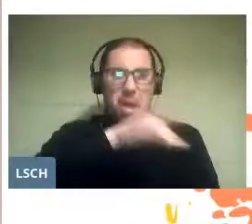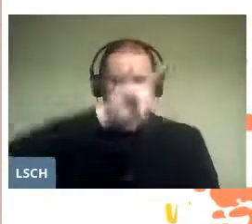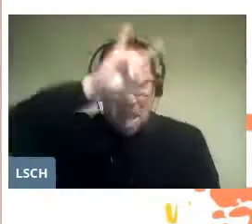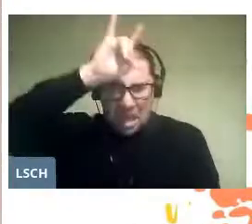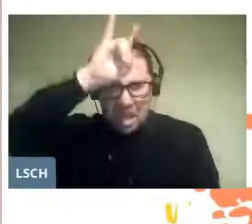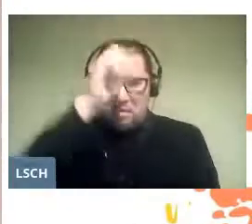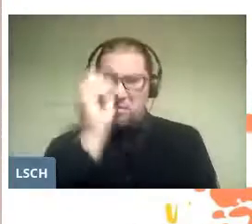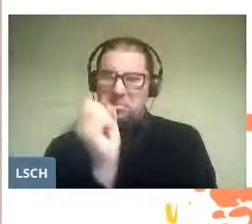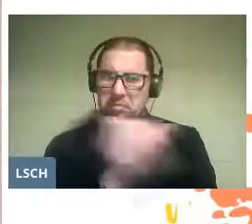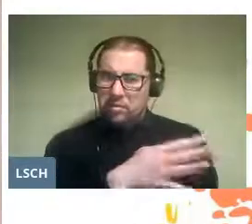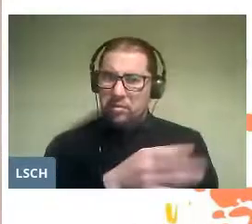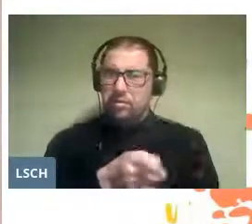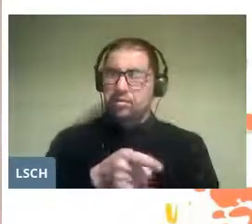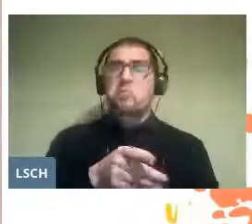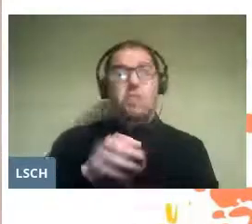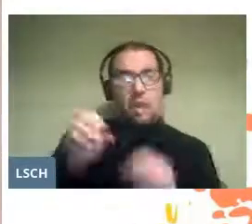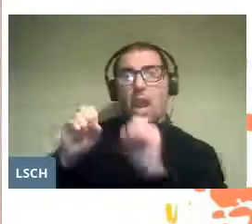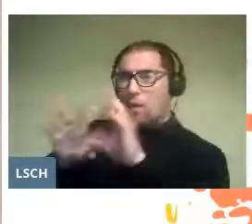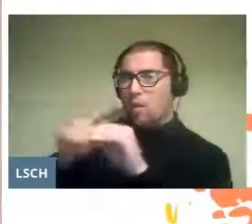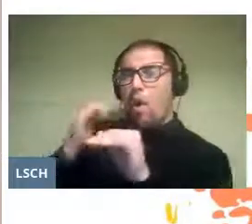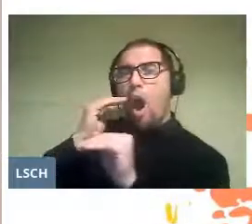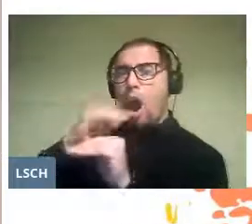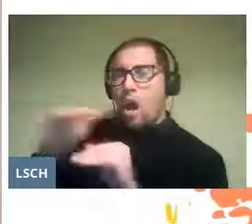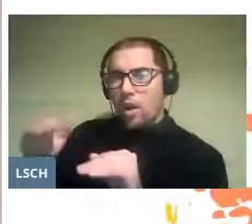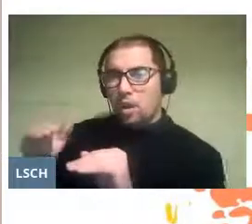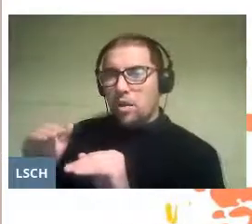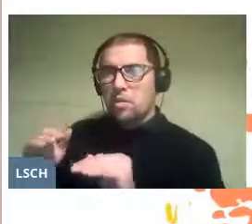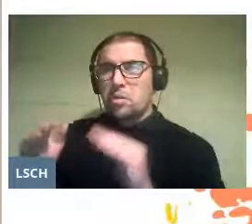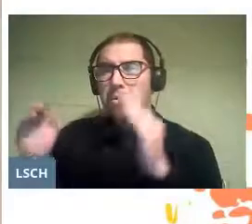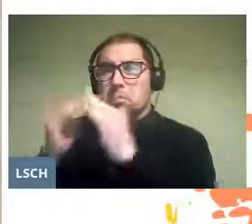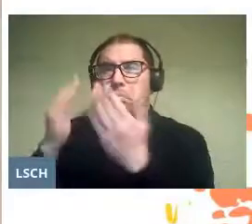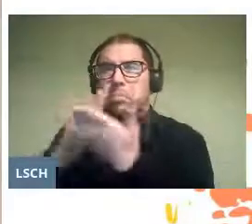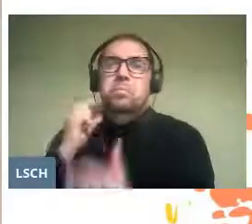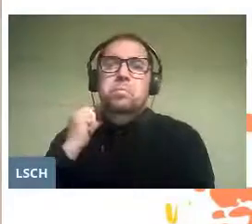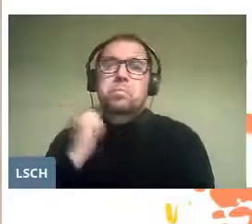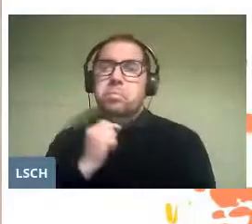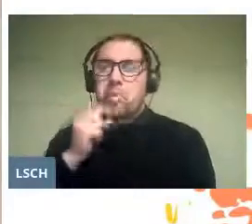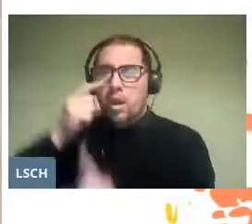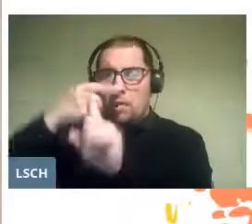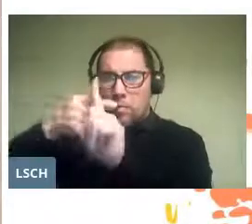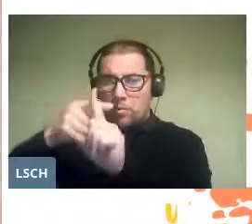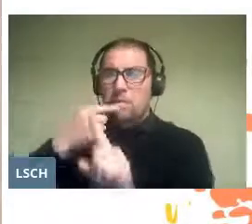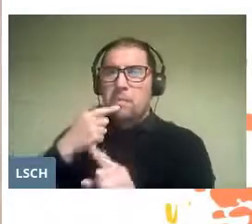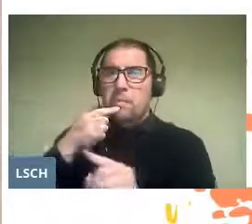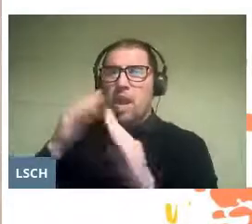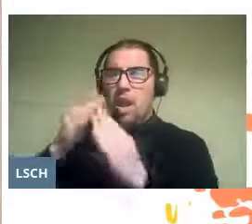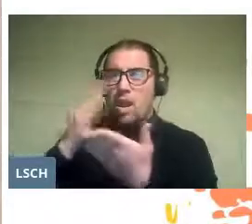Educated his children in monasteries and cathedral schools,